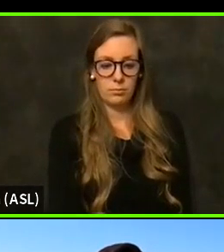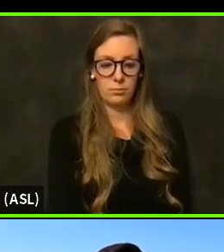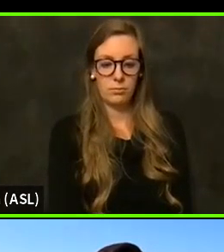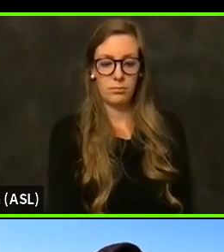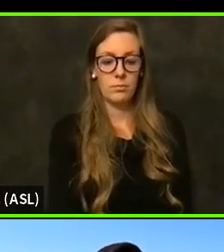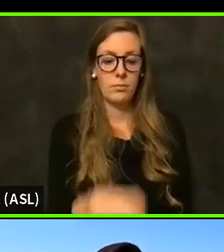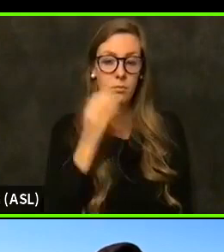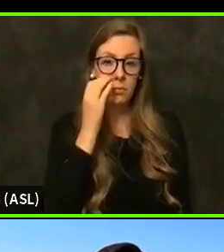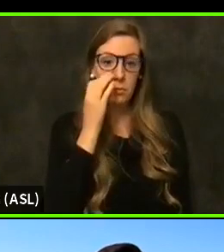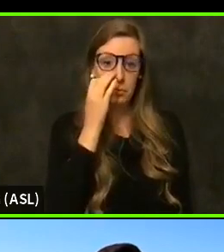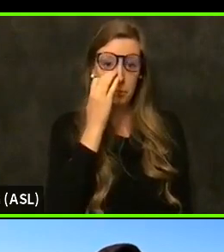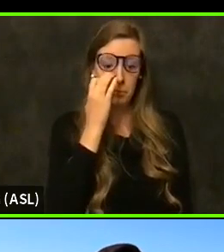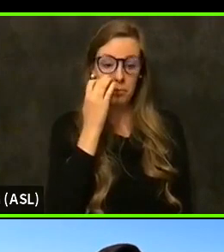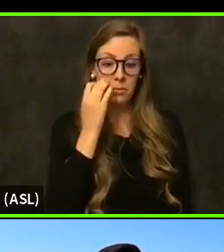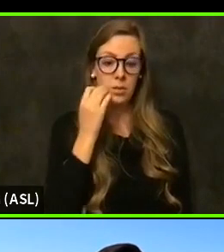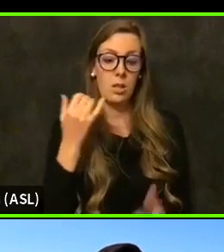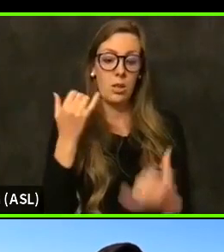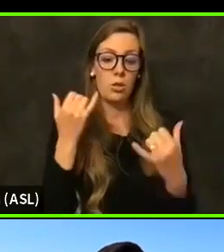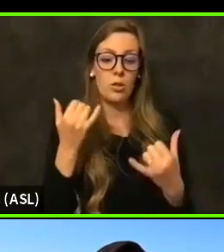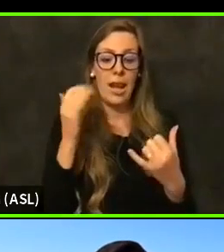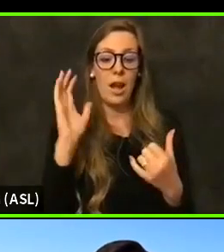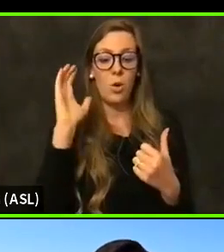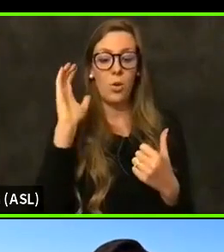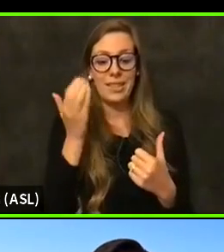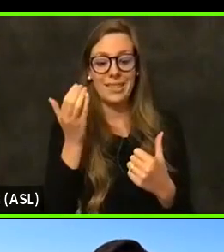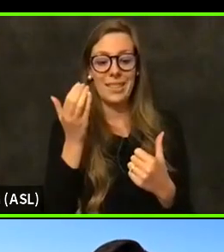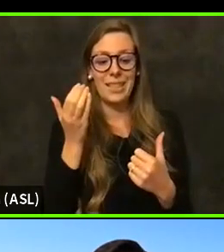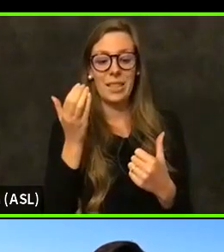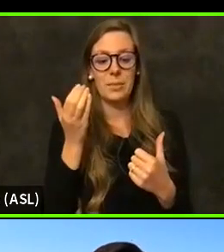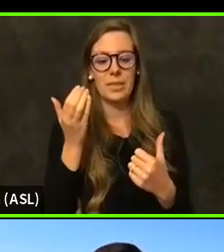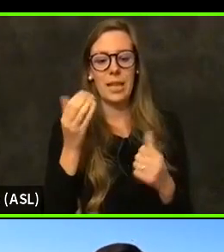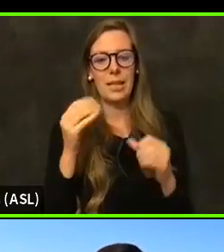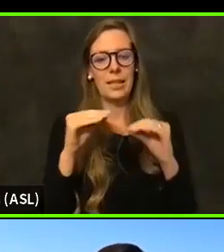gone up, which makes it even more challenging for us to be significantly